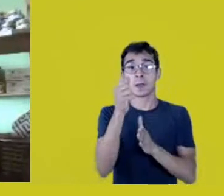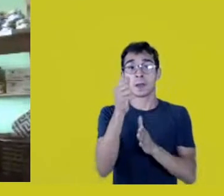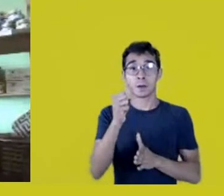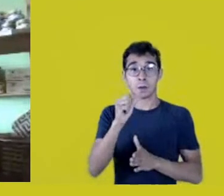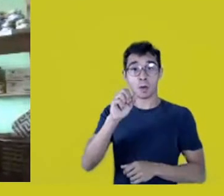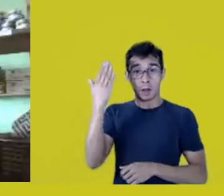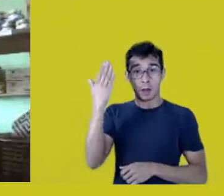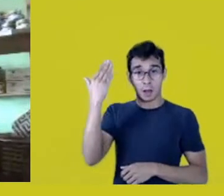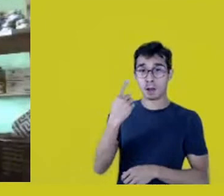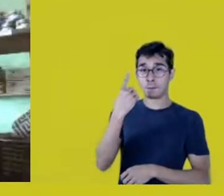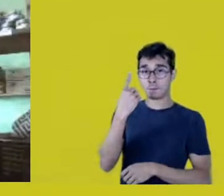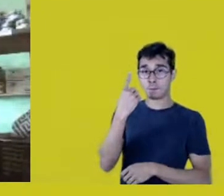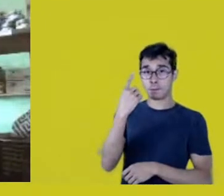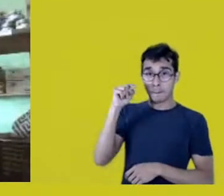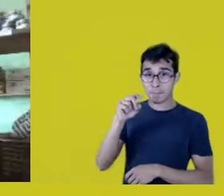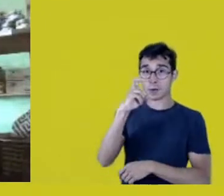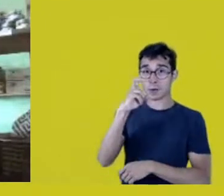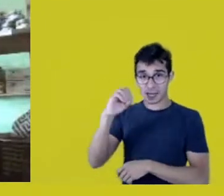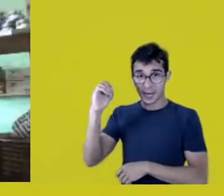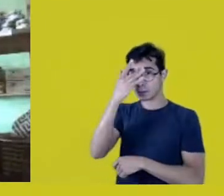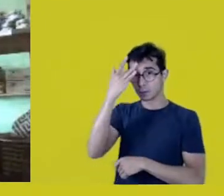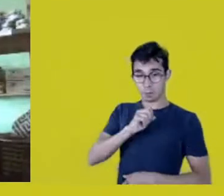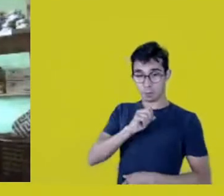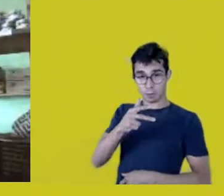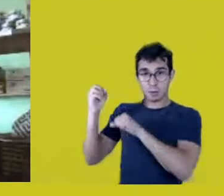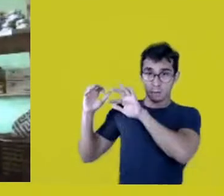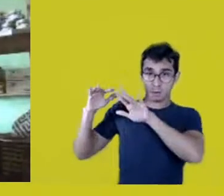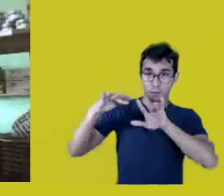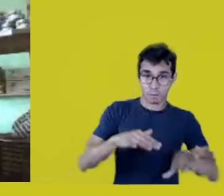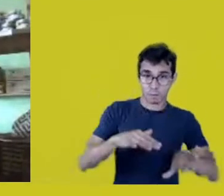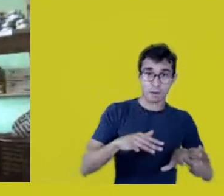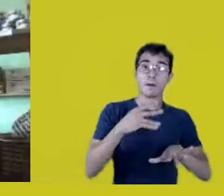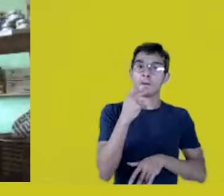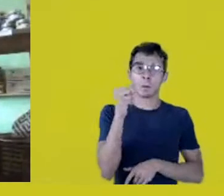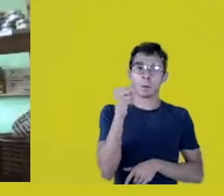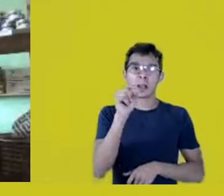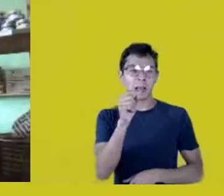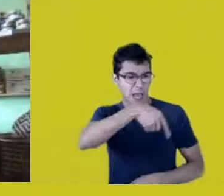was to say, “They aren’t human beings. They’re savage beasts.”